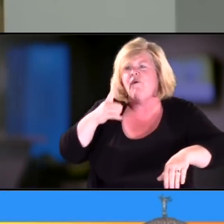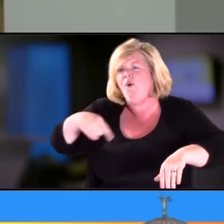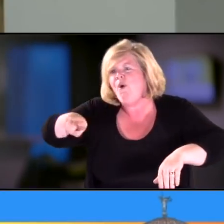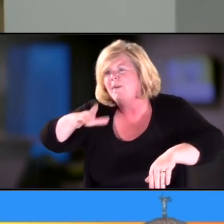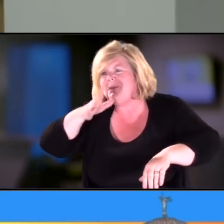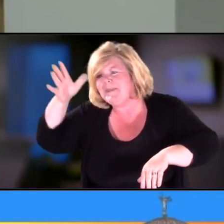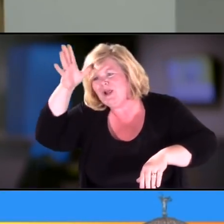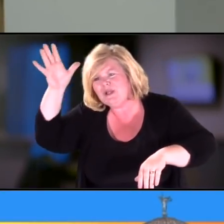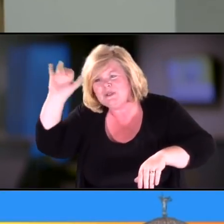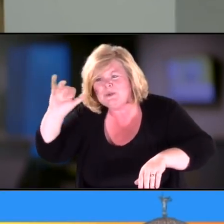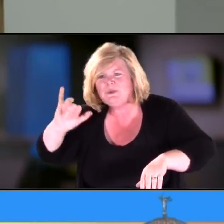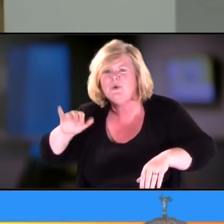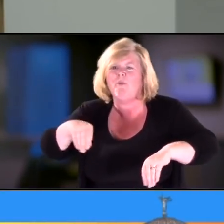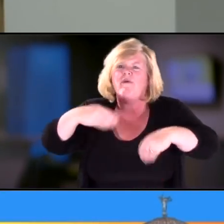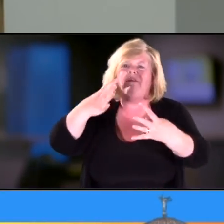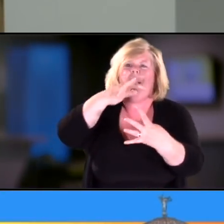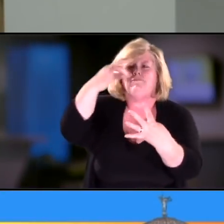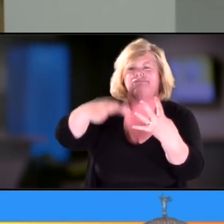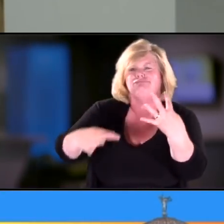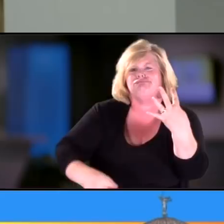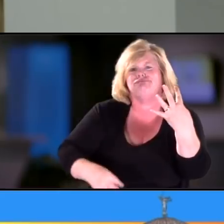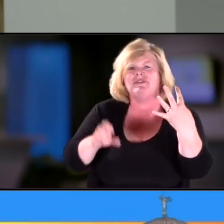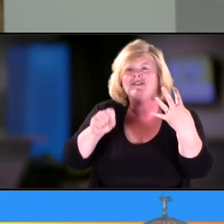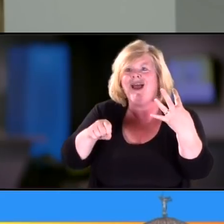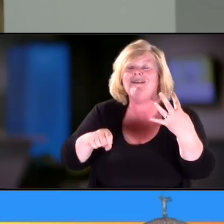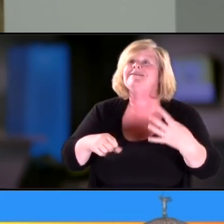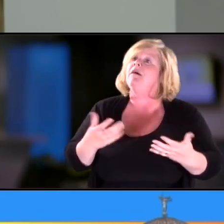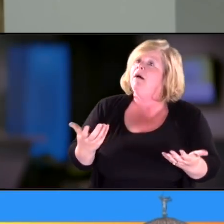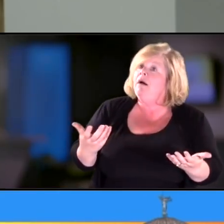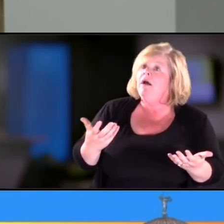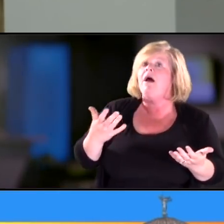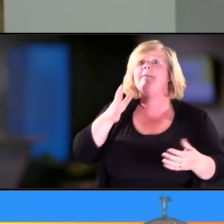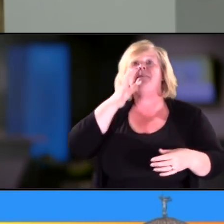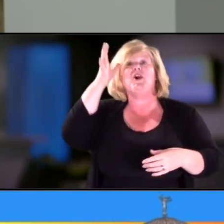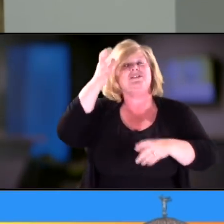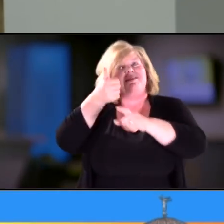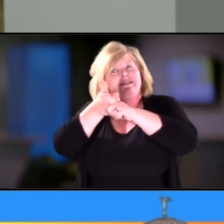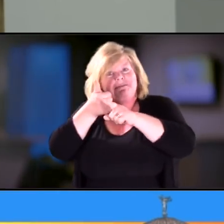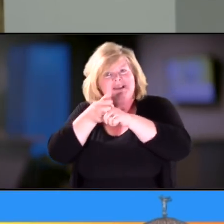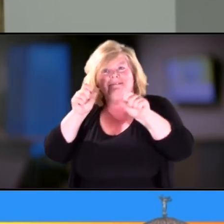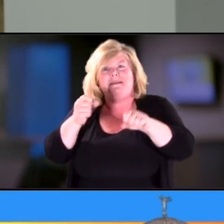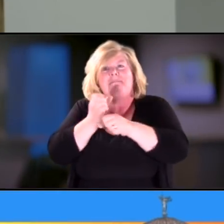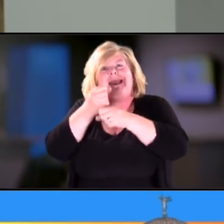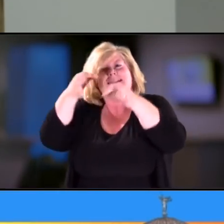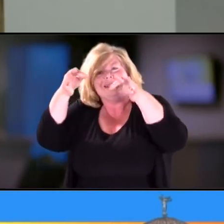and the parents then, are able to make decisions about what they think